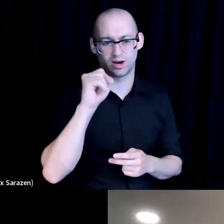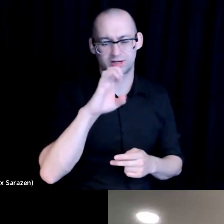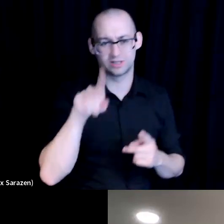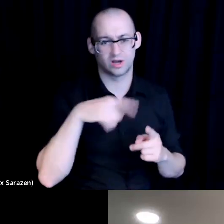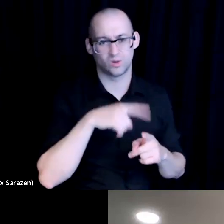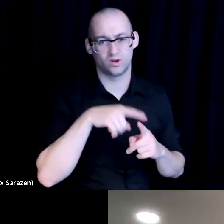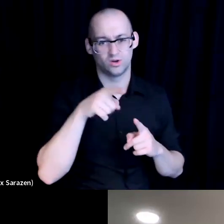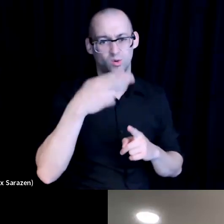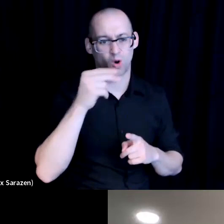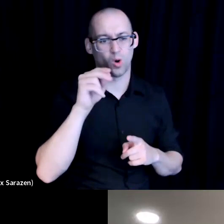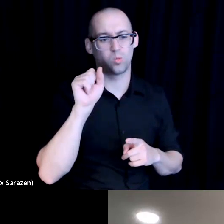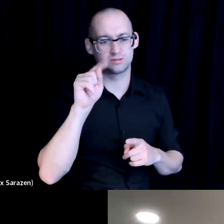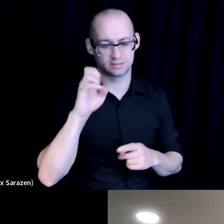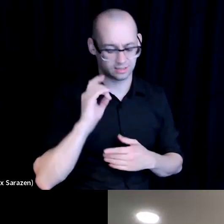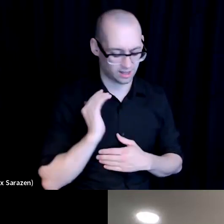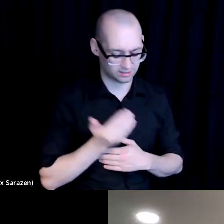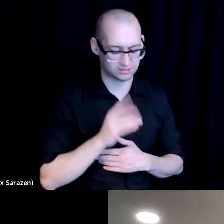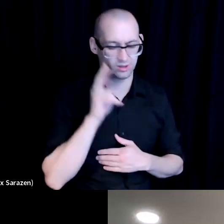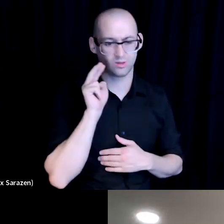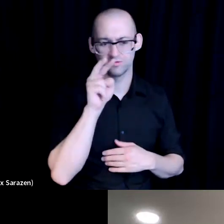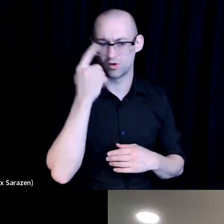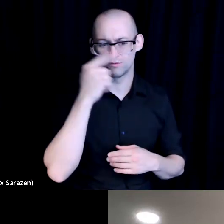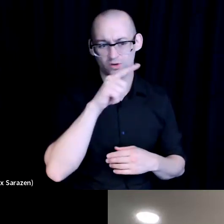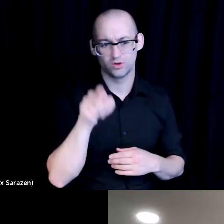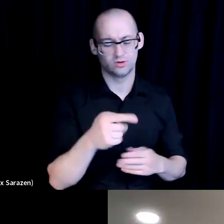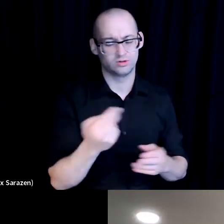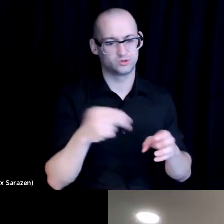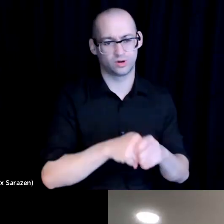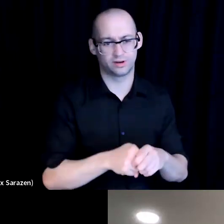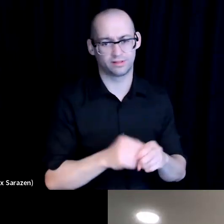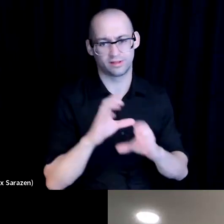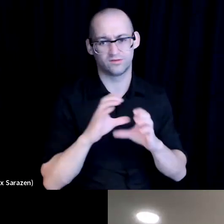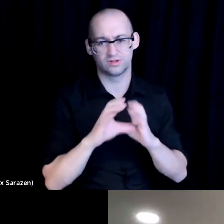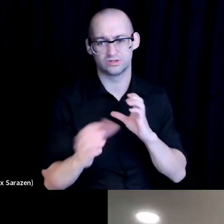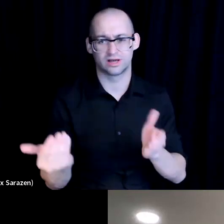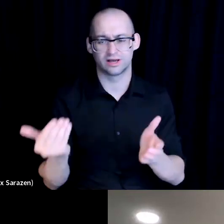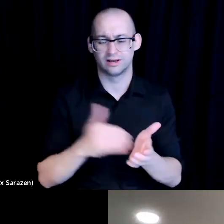So very thank you much, Laura, and look forward to having to join the conversation. Some more.